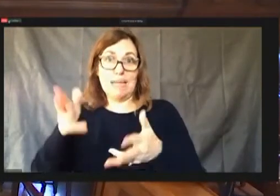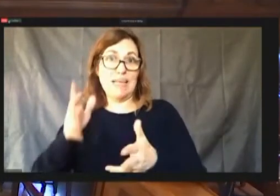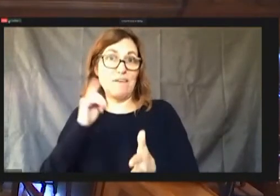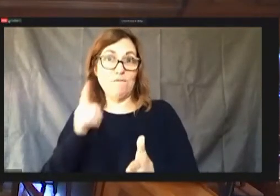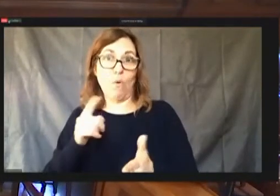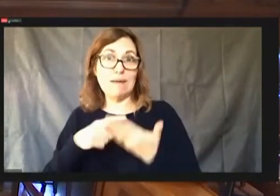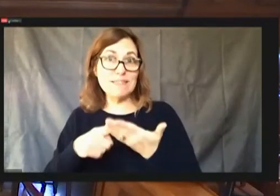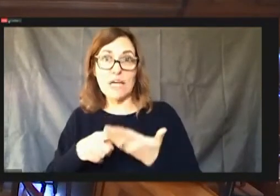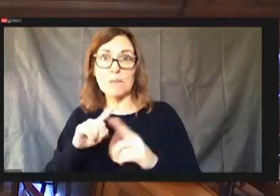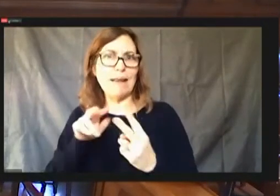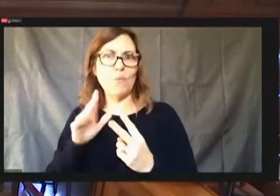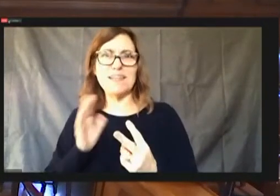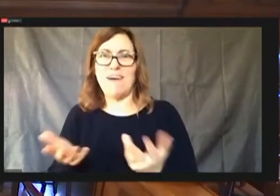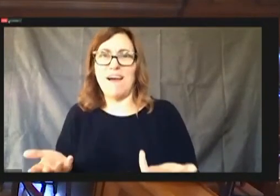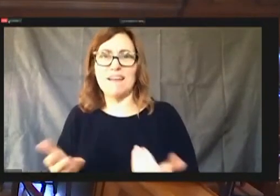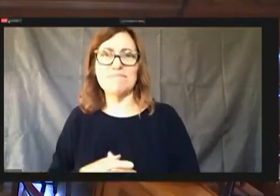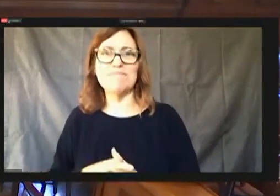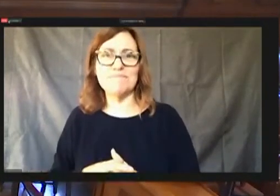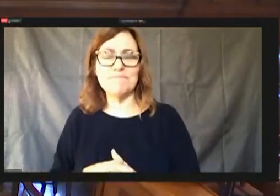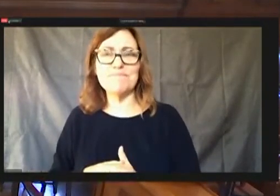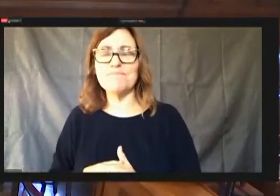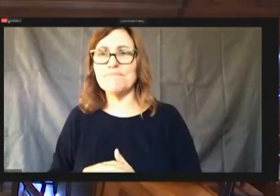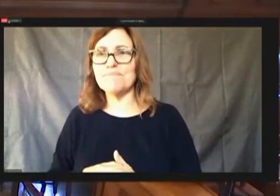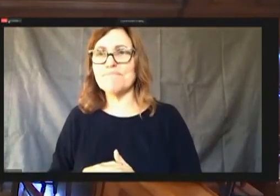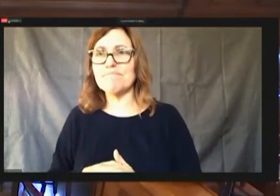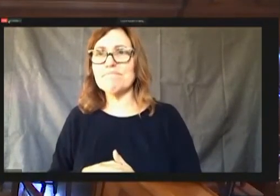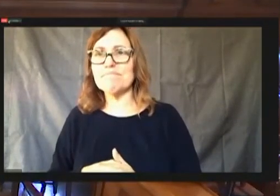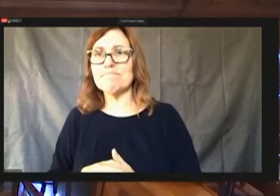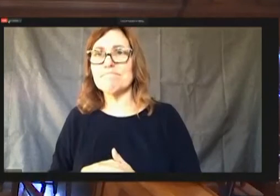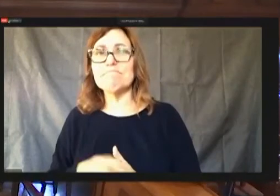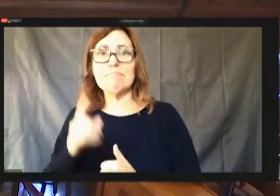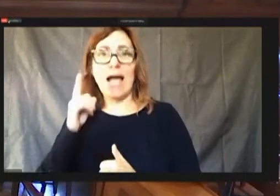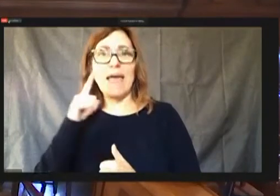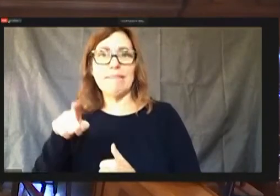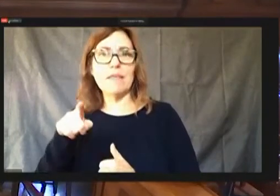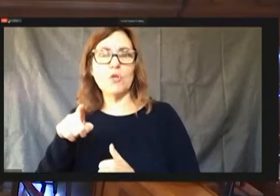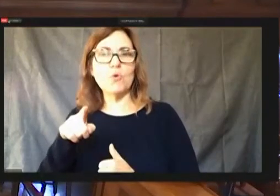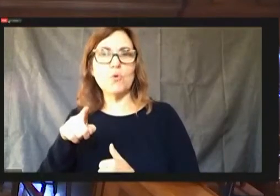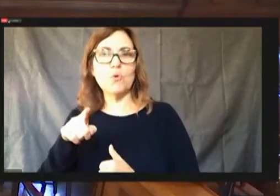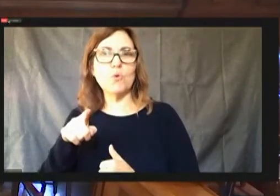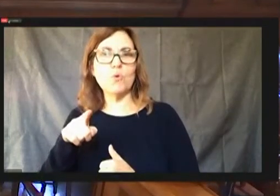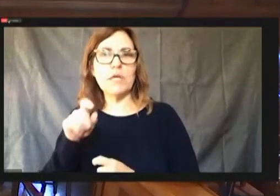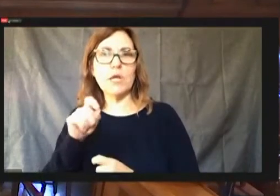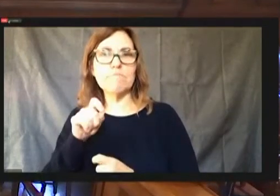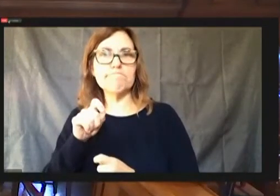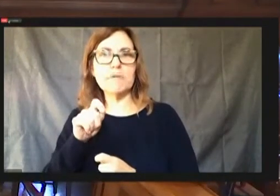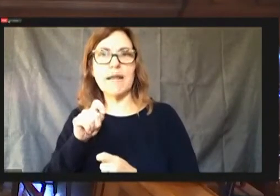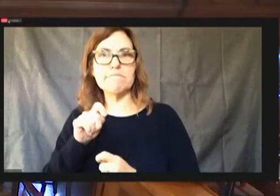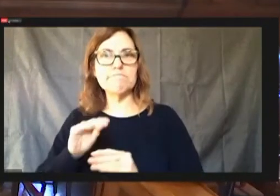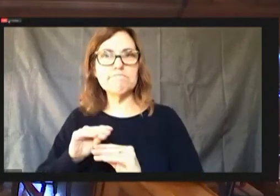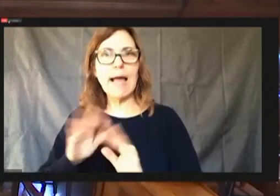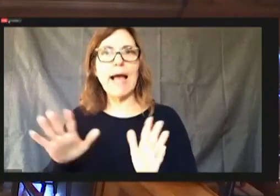I think you actually accurately captured at Kevin O'Connor.